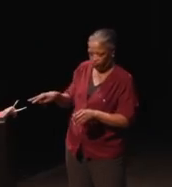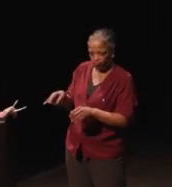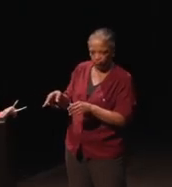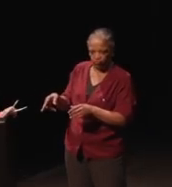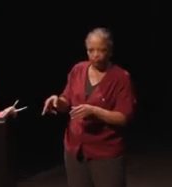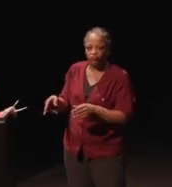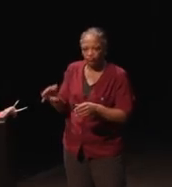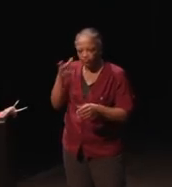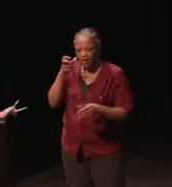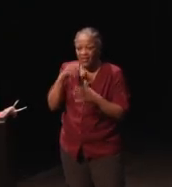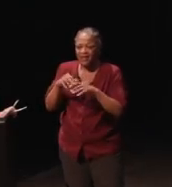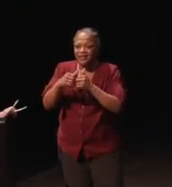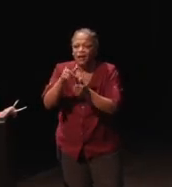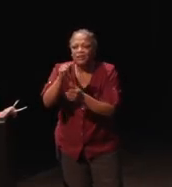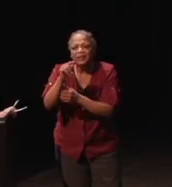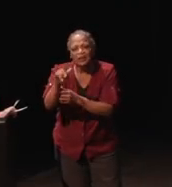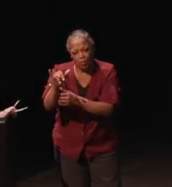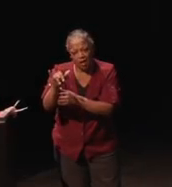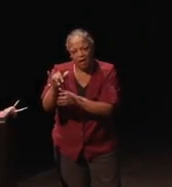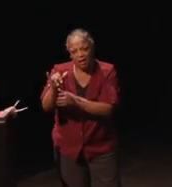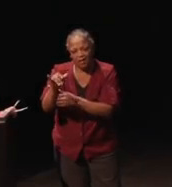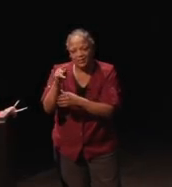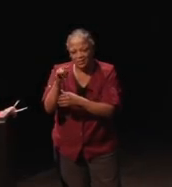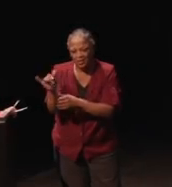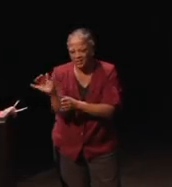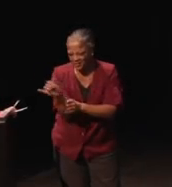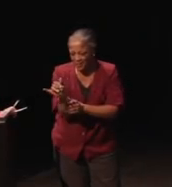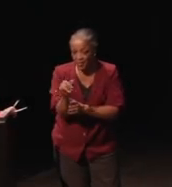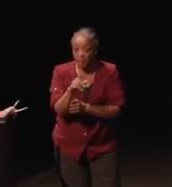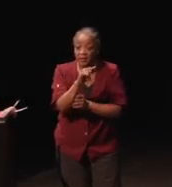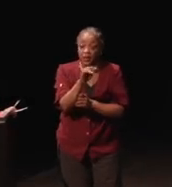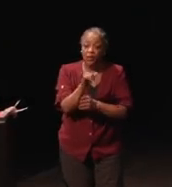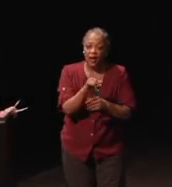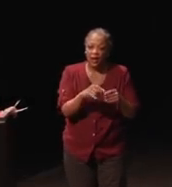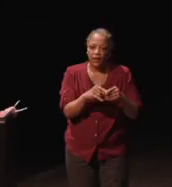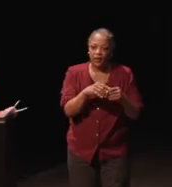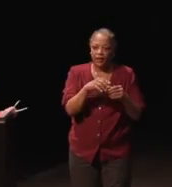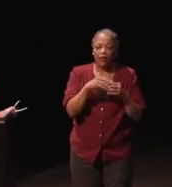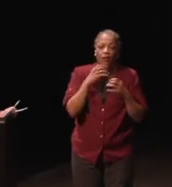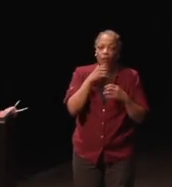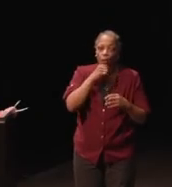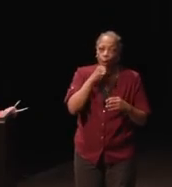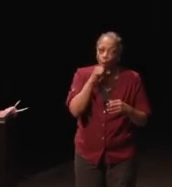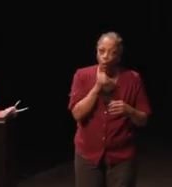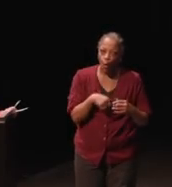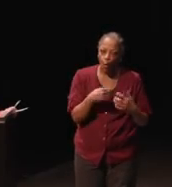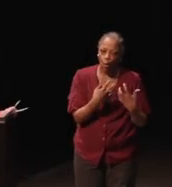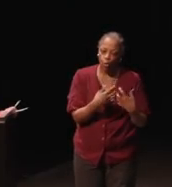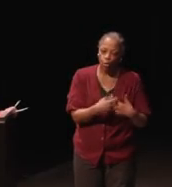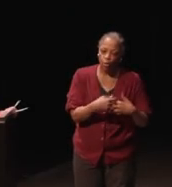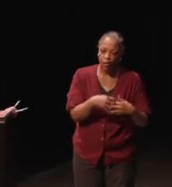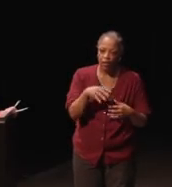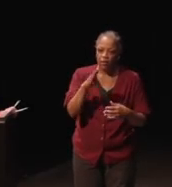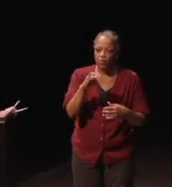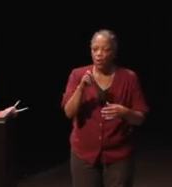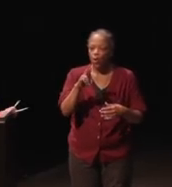And that's how TTYs work as well, except the TTYs work over an antiquated Baudot, B-A-U-D-O-T,